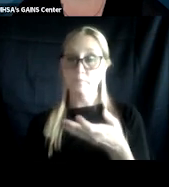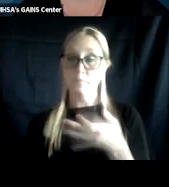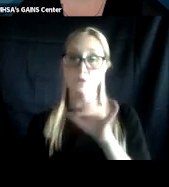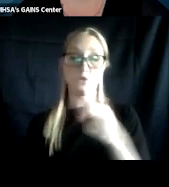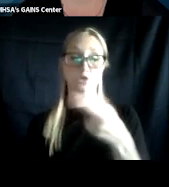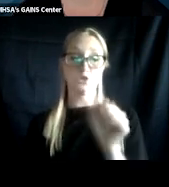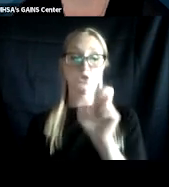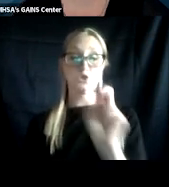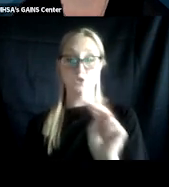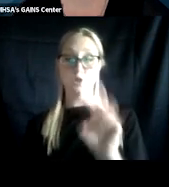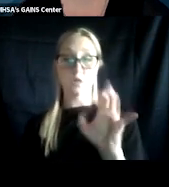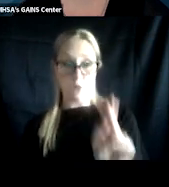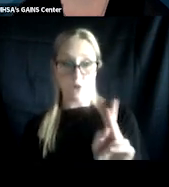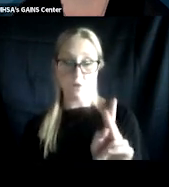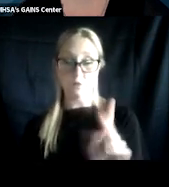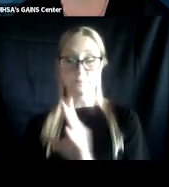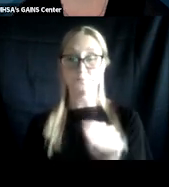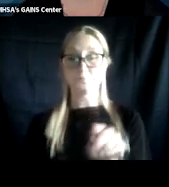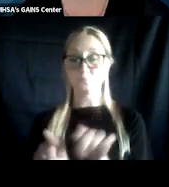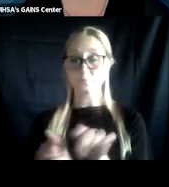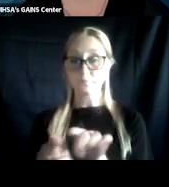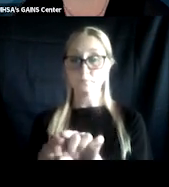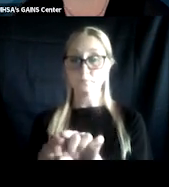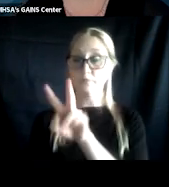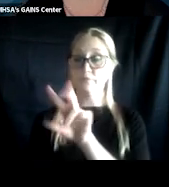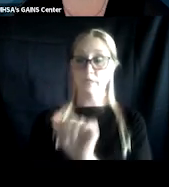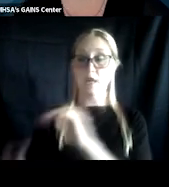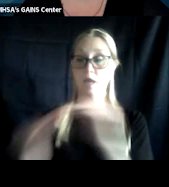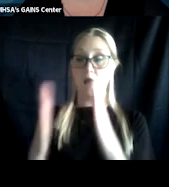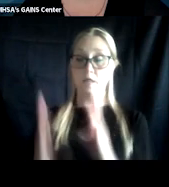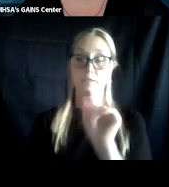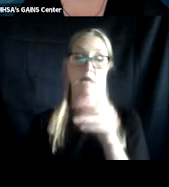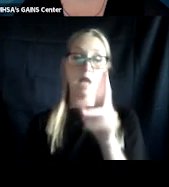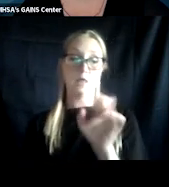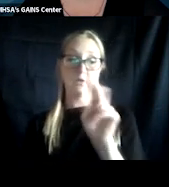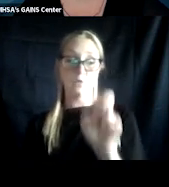at the US Department of Veterans Affairs, and his VA colleagues, Katherine Andrade and Brian Kurz,